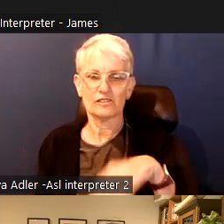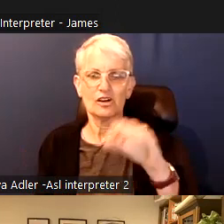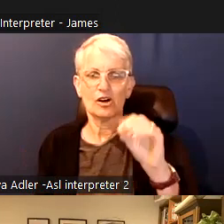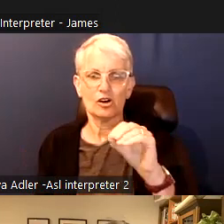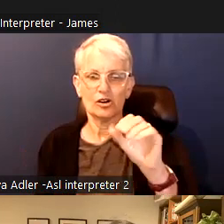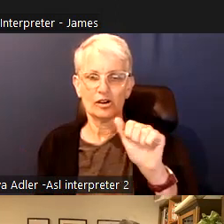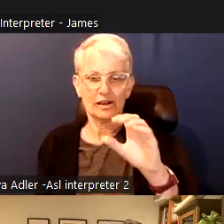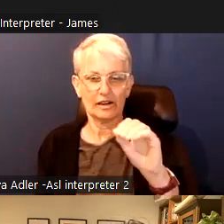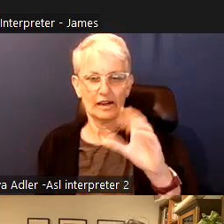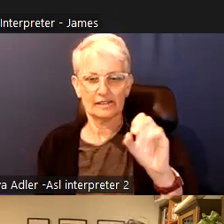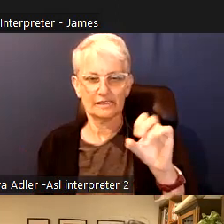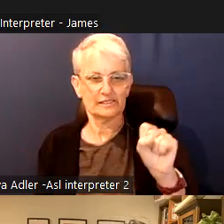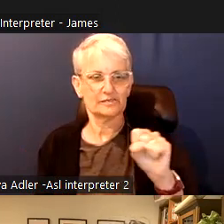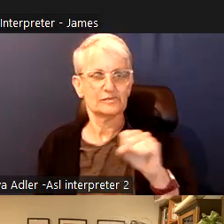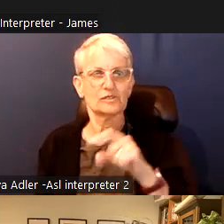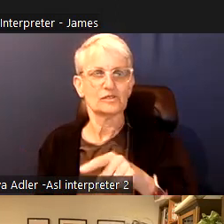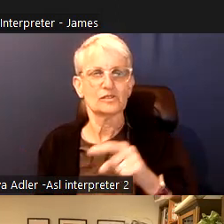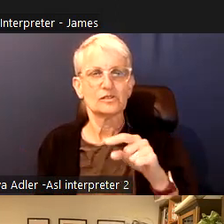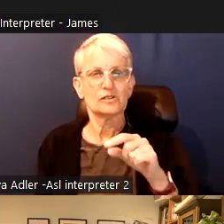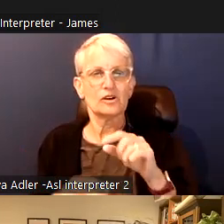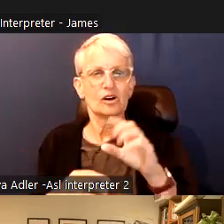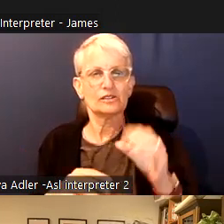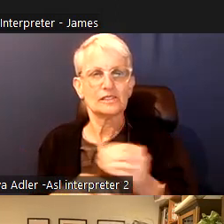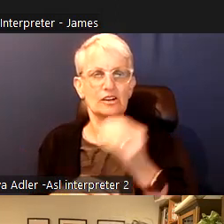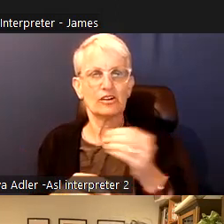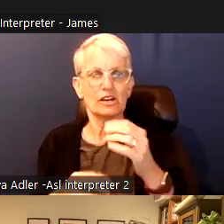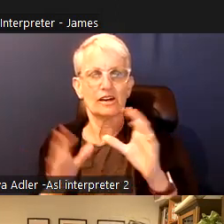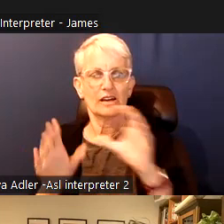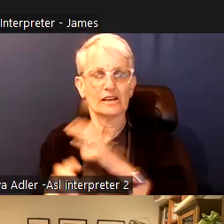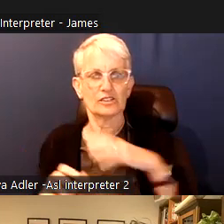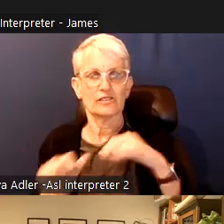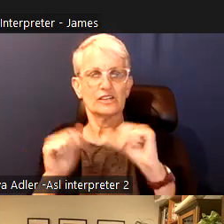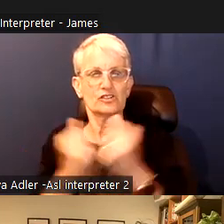For example, around public and community safety who are they talking about?